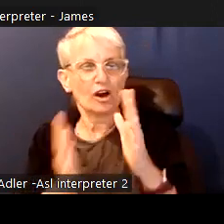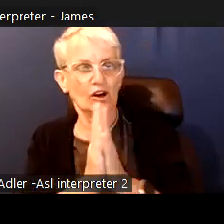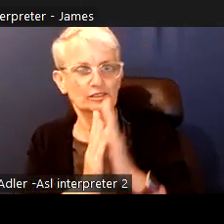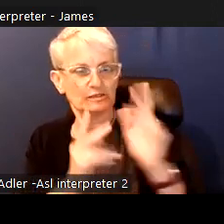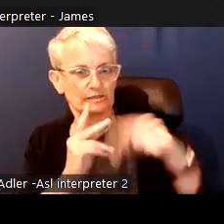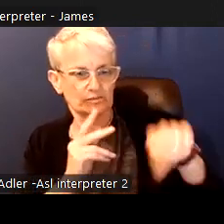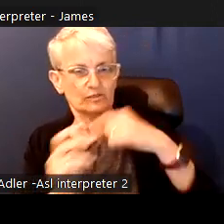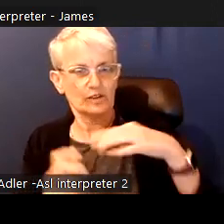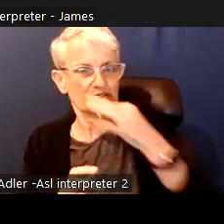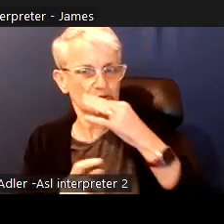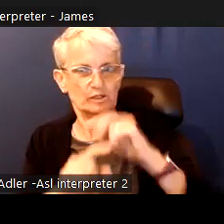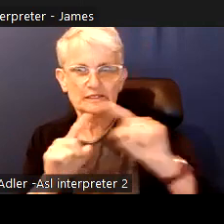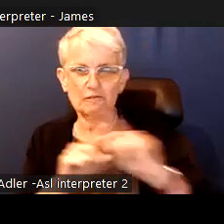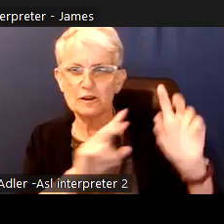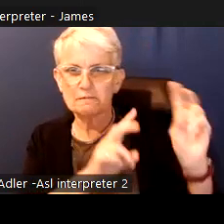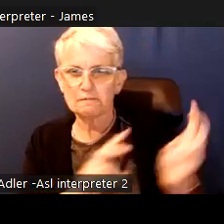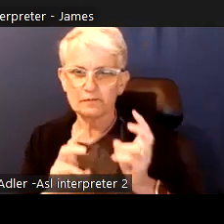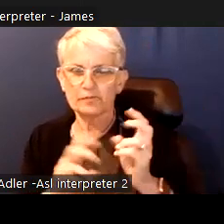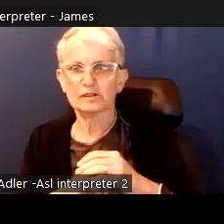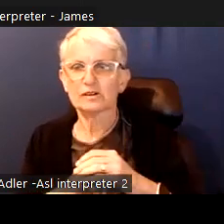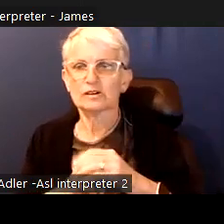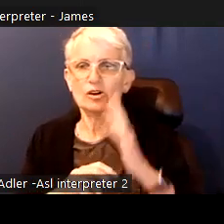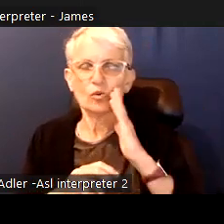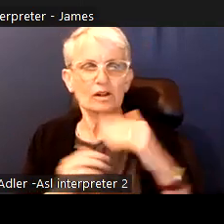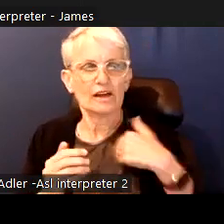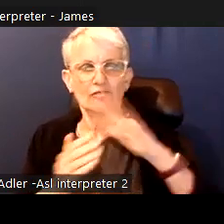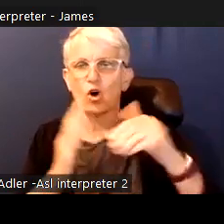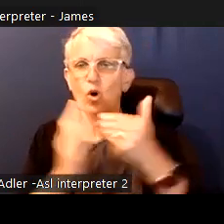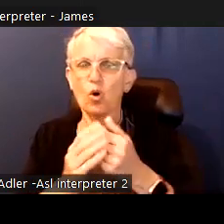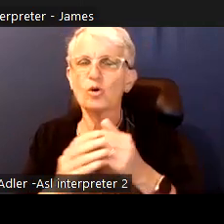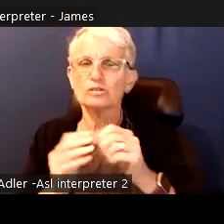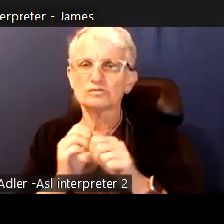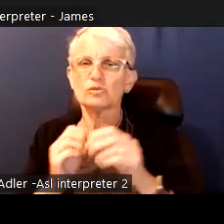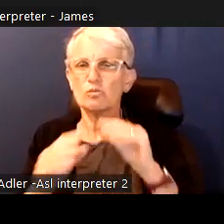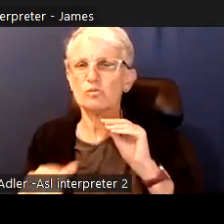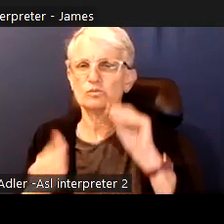in campaigns and if you're looking for a particular policy issue it may not be available yet.